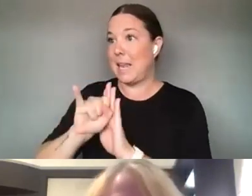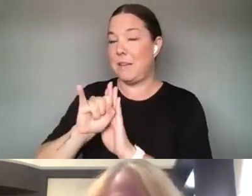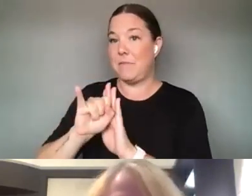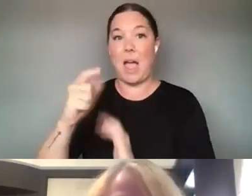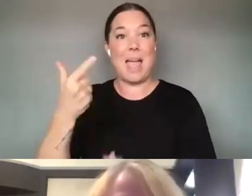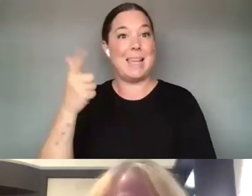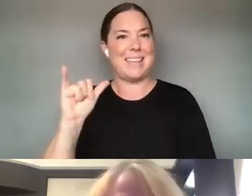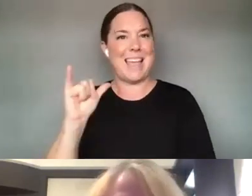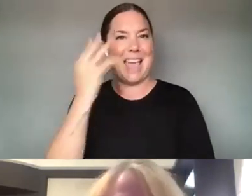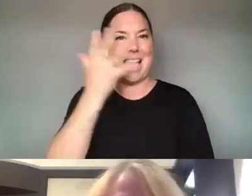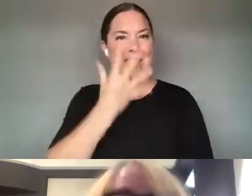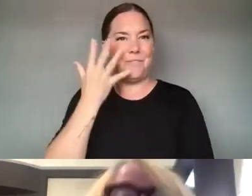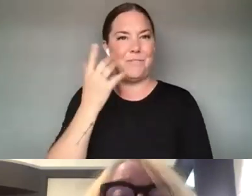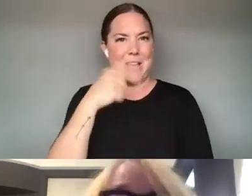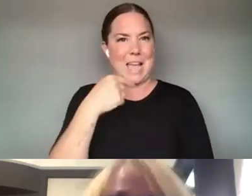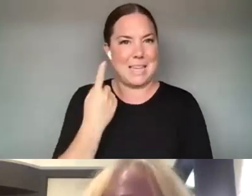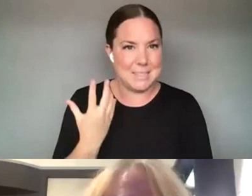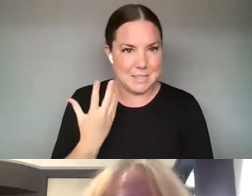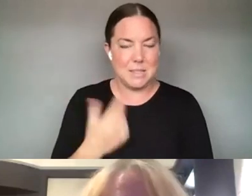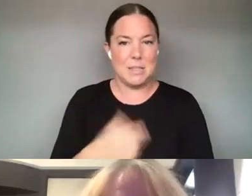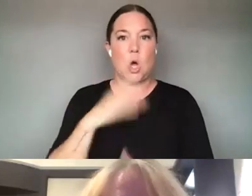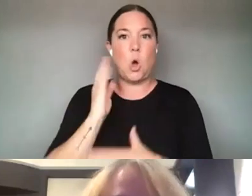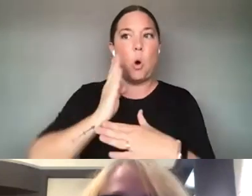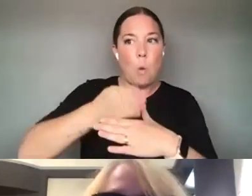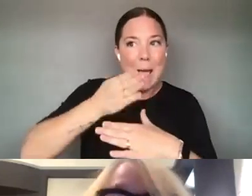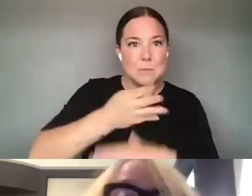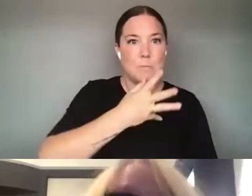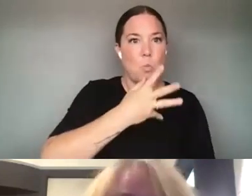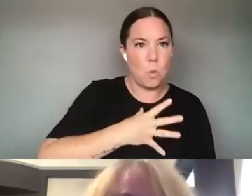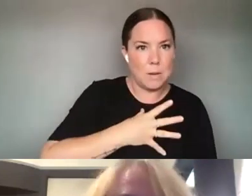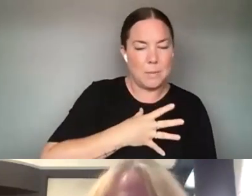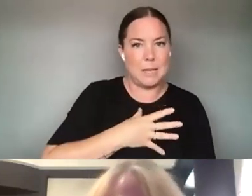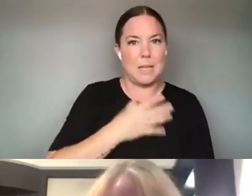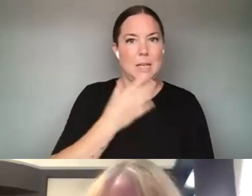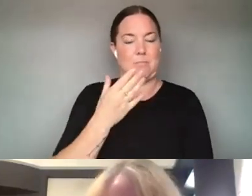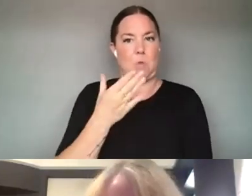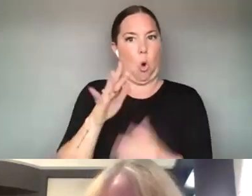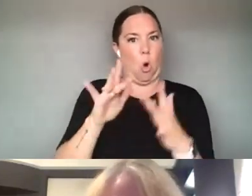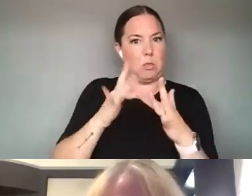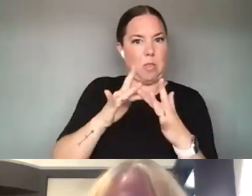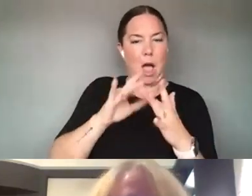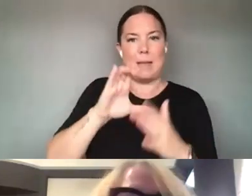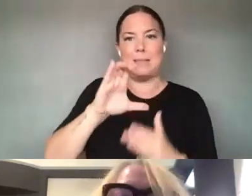IF YOU LOOK AT THE HARASSMENT OF WOMEN IN CYBERSPACE ESPECIALLY IN THE GAMING COMMUNITY,